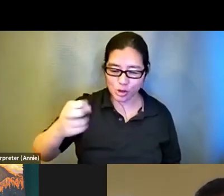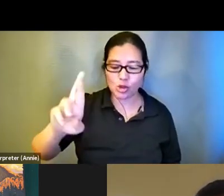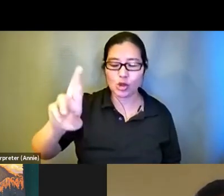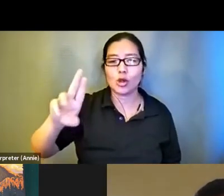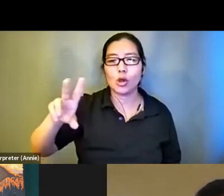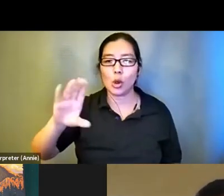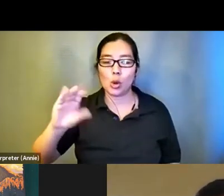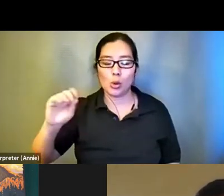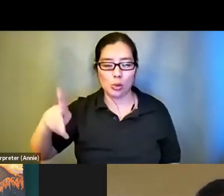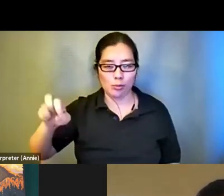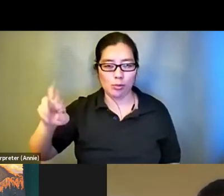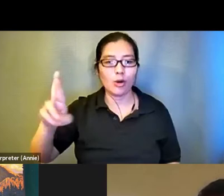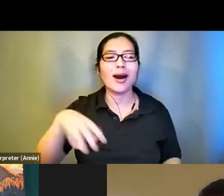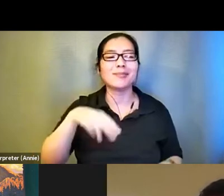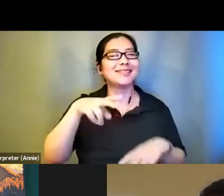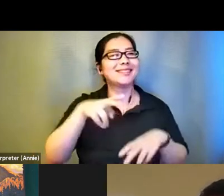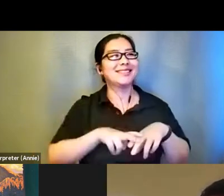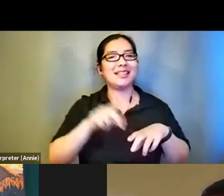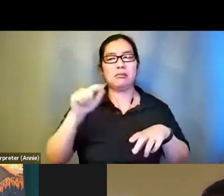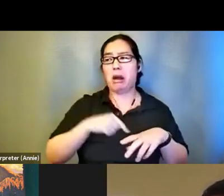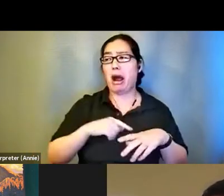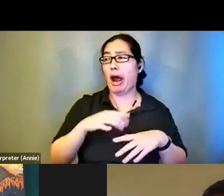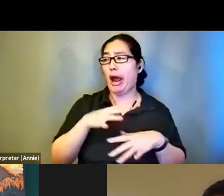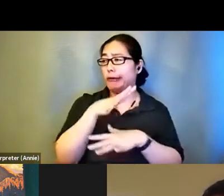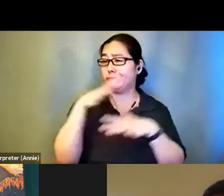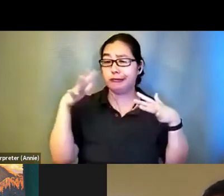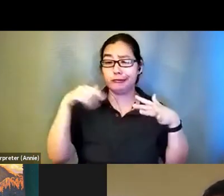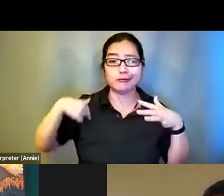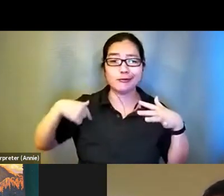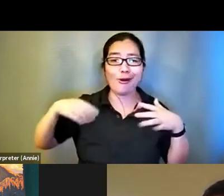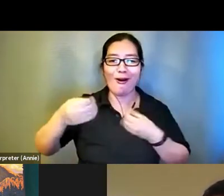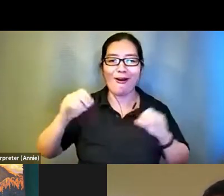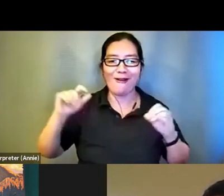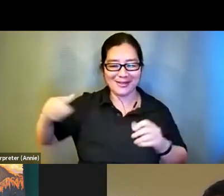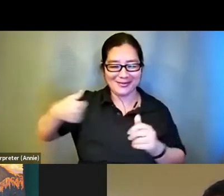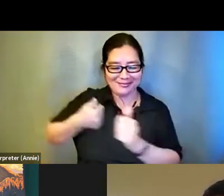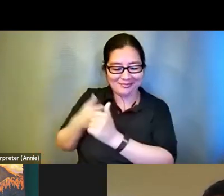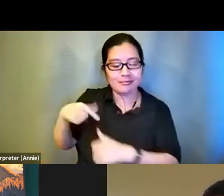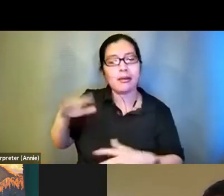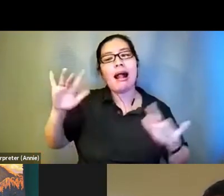, my living room. I am a light skinned woman